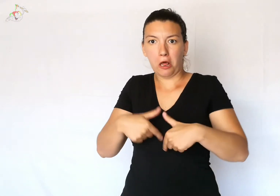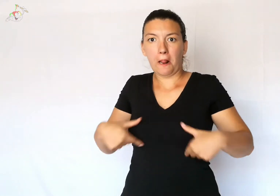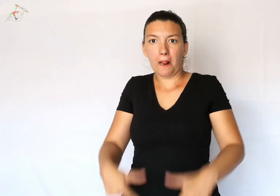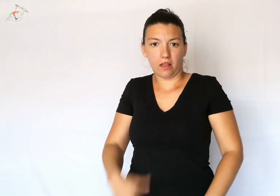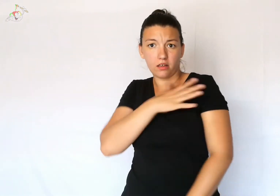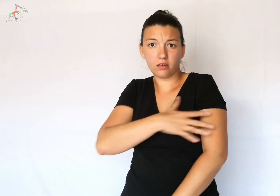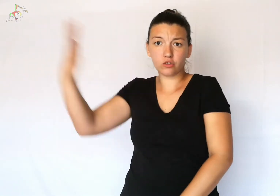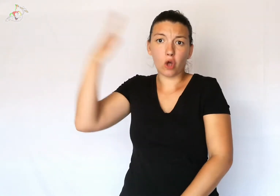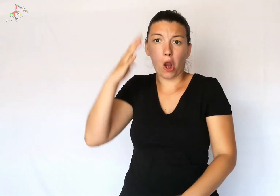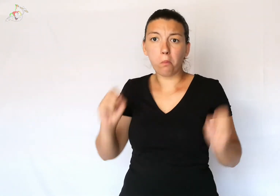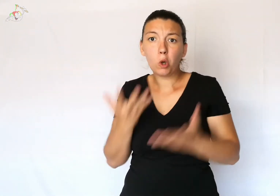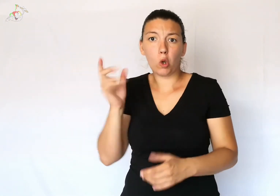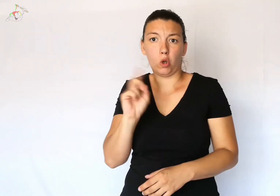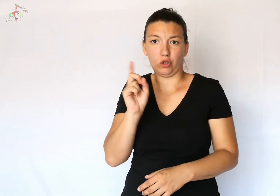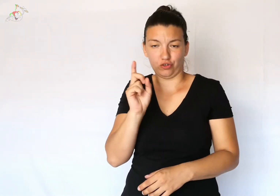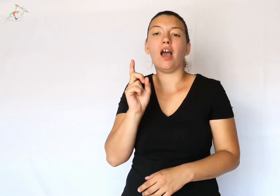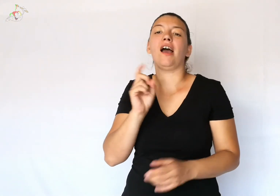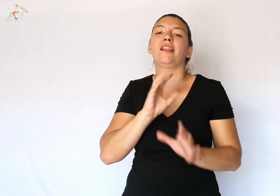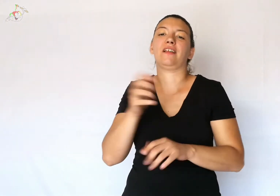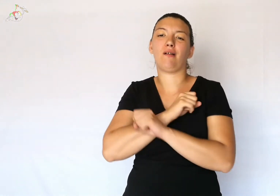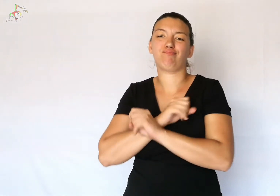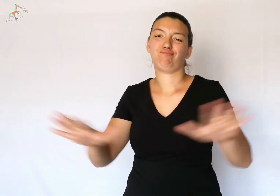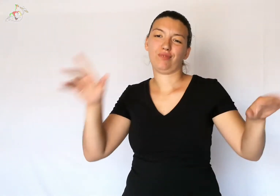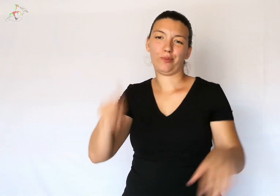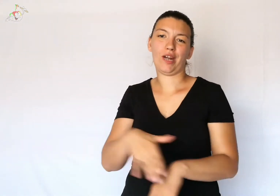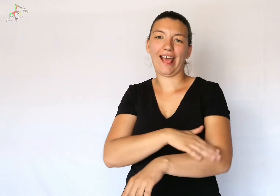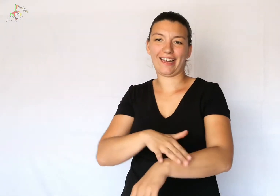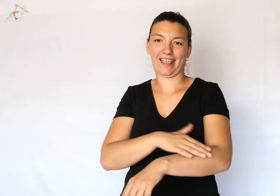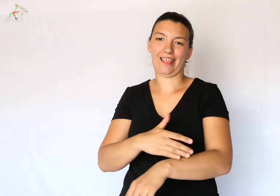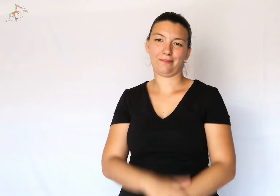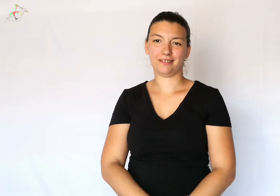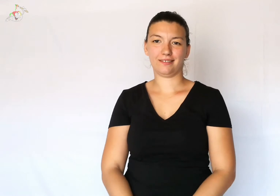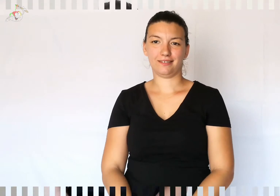the body is half uncovered and to avoid burns then the sun creams.